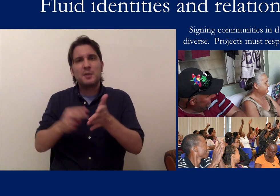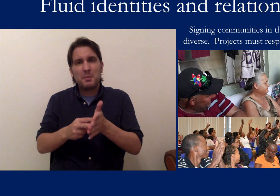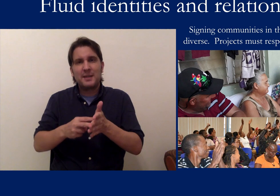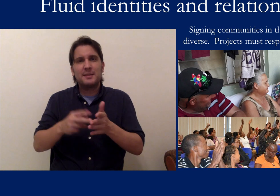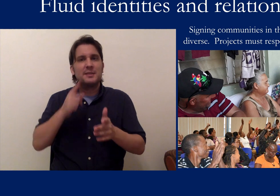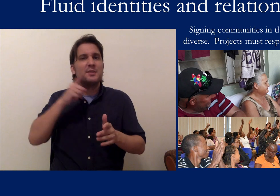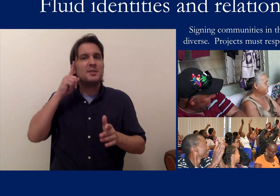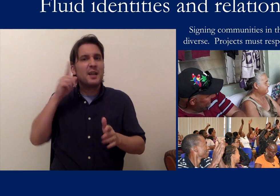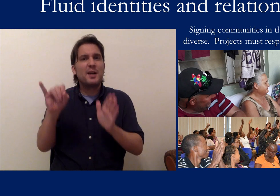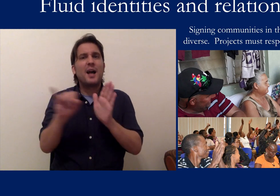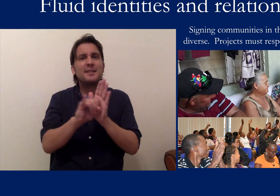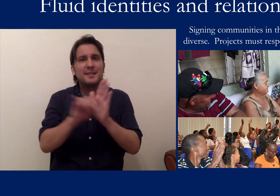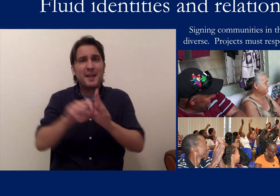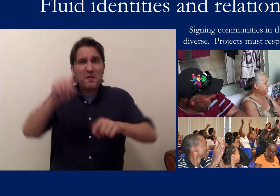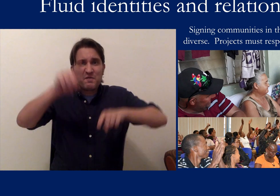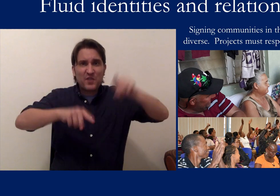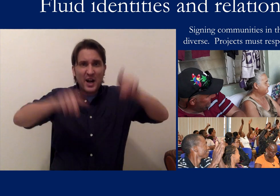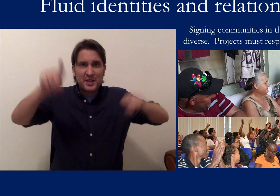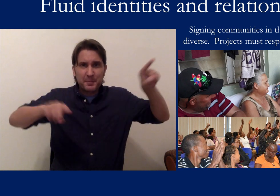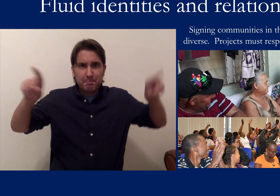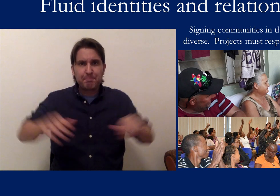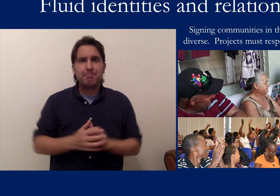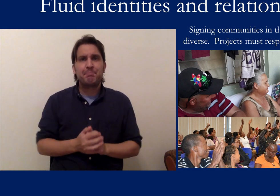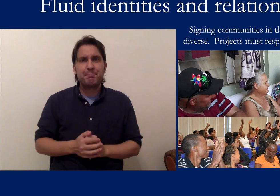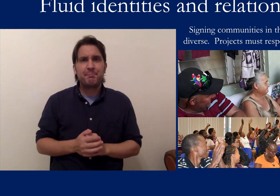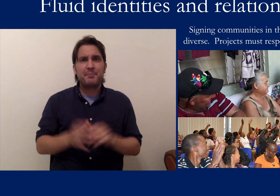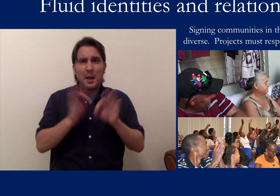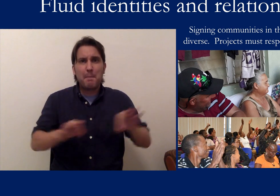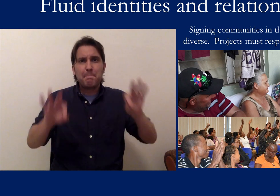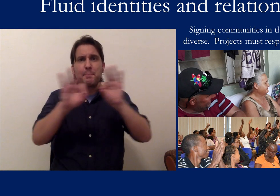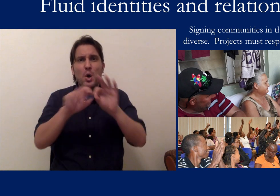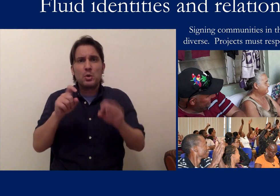It means that deaf identity is something that is very varied and it's important for us to do more